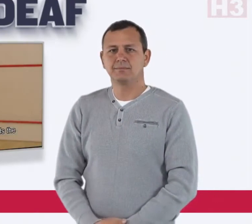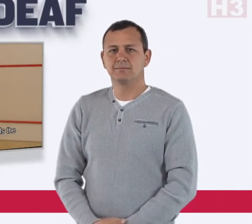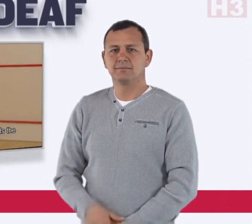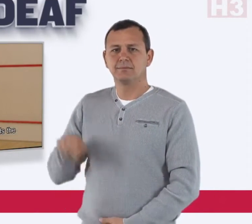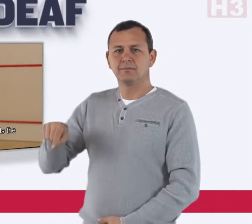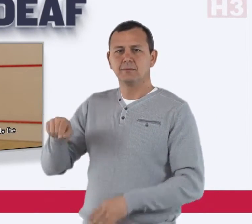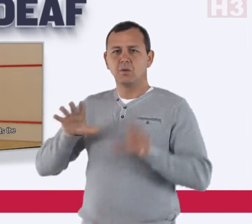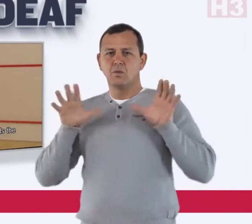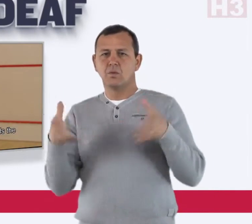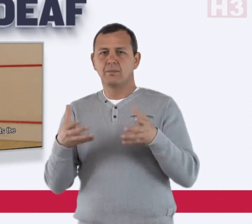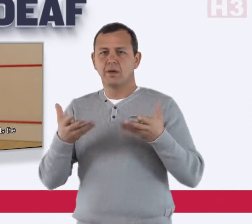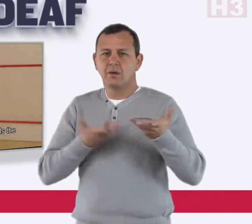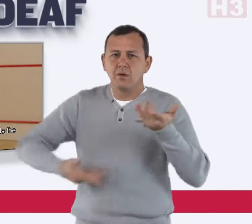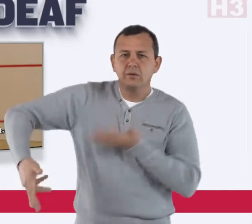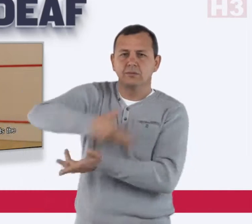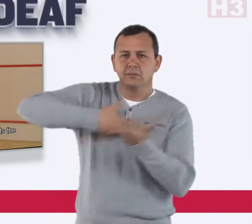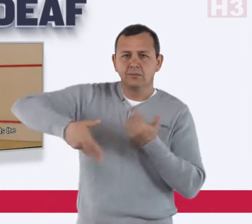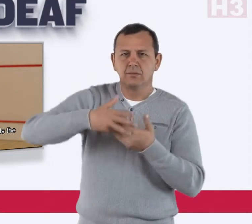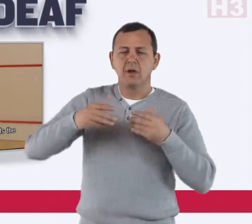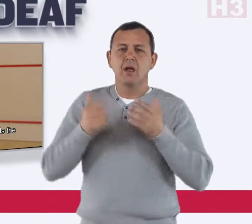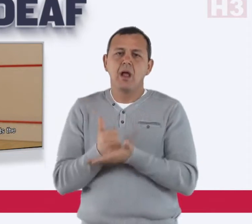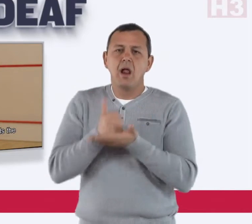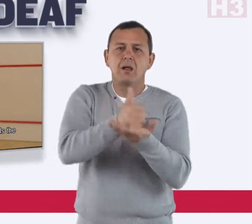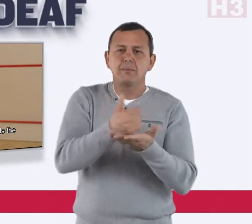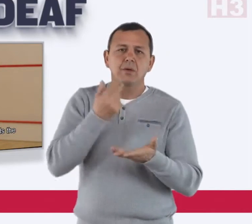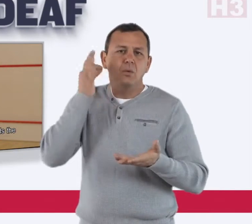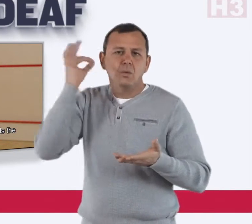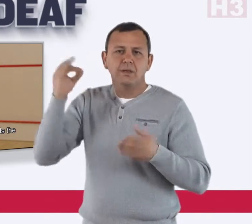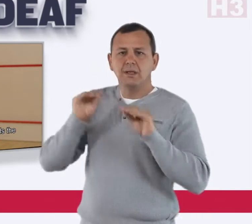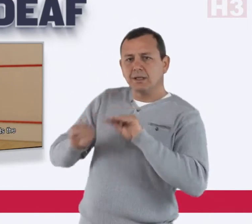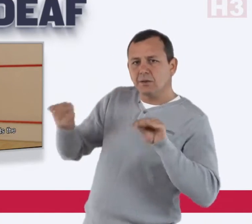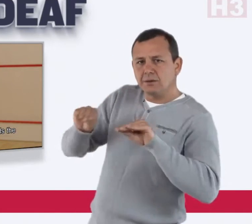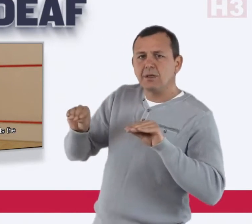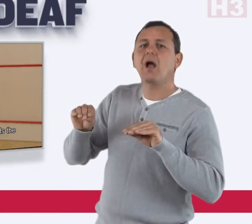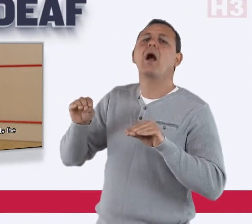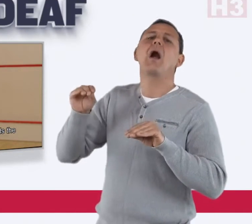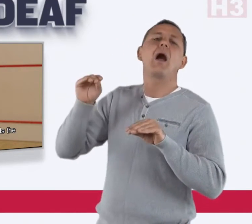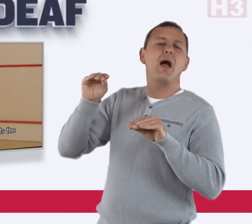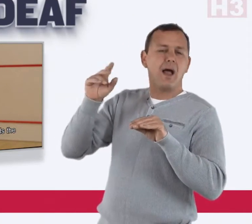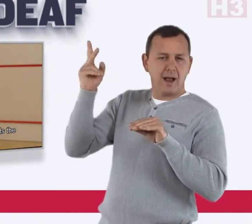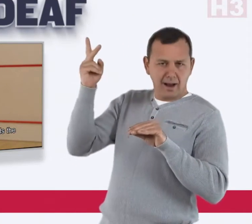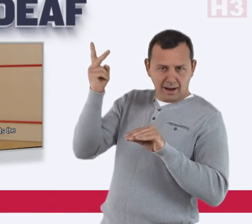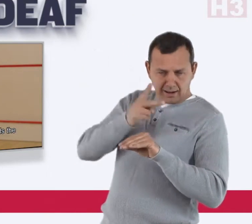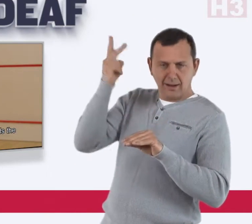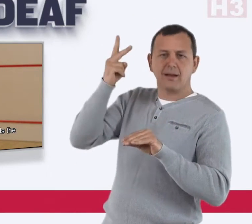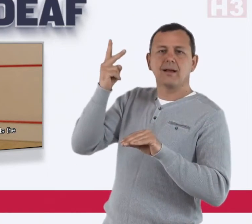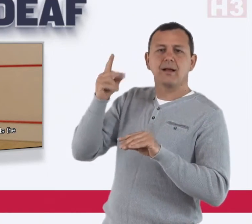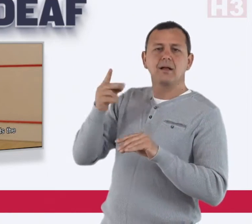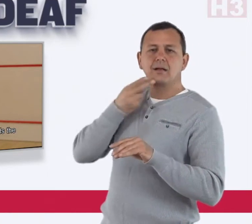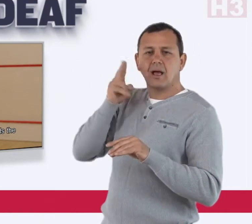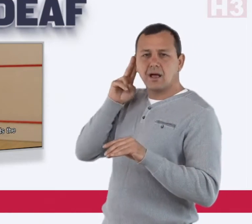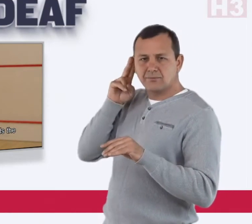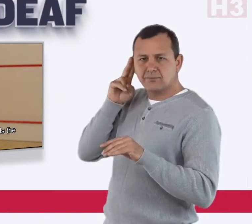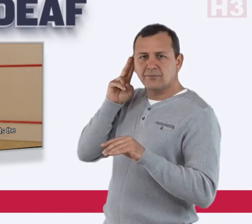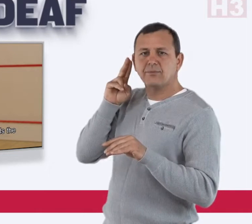The workshop helps hearing coaches become more aware